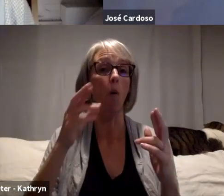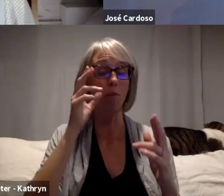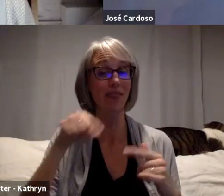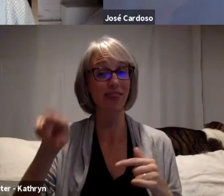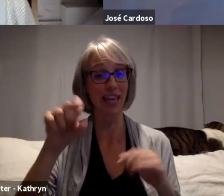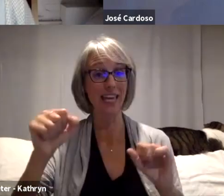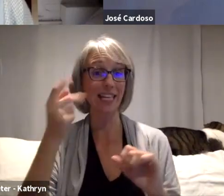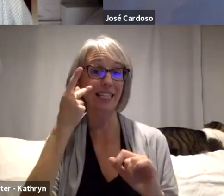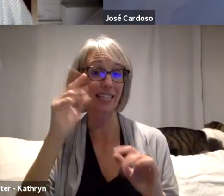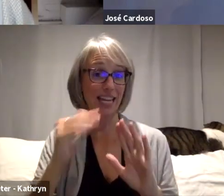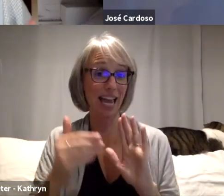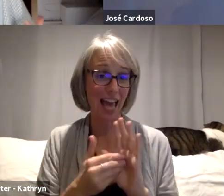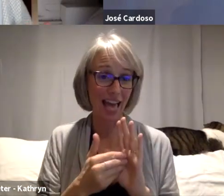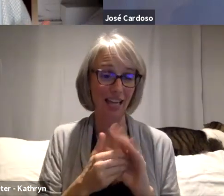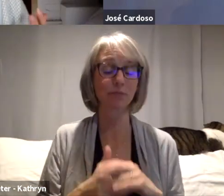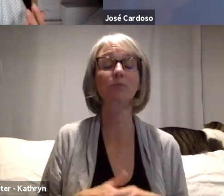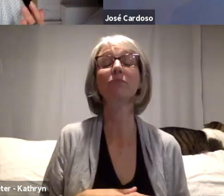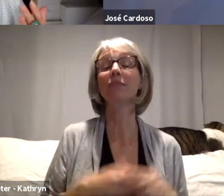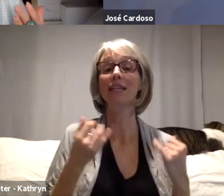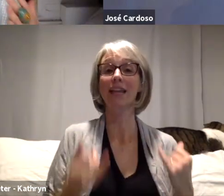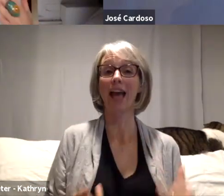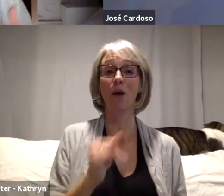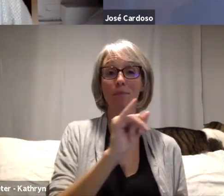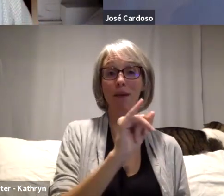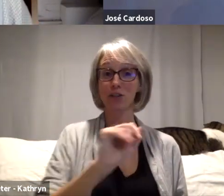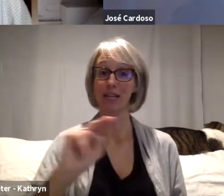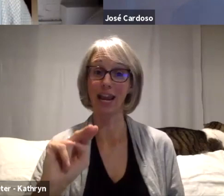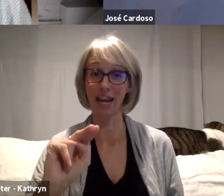a lot of documentaries, or a lot of topics touch on relationship to land,